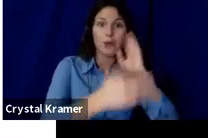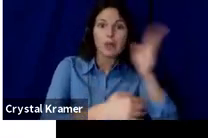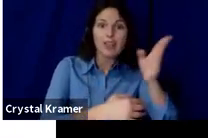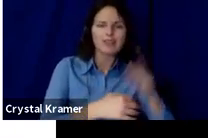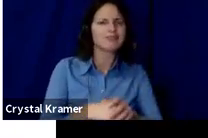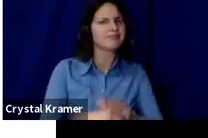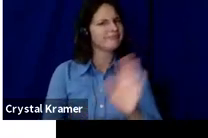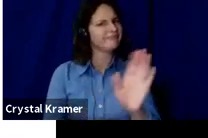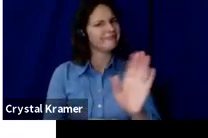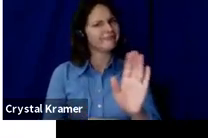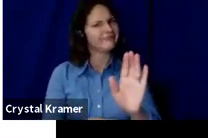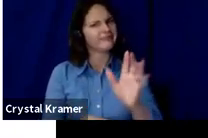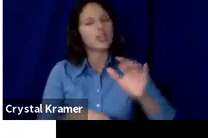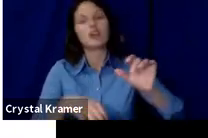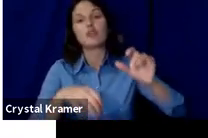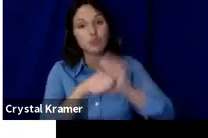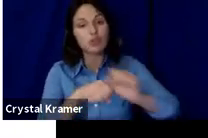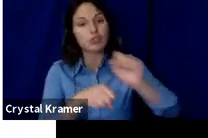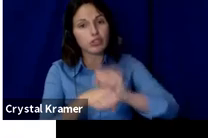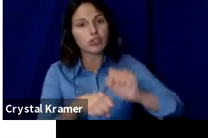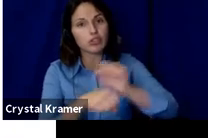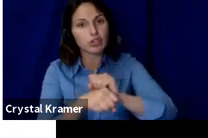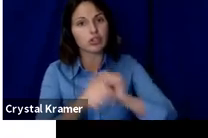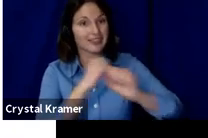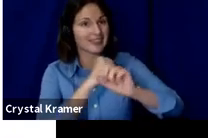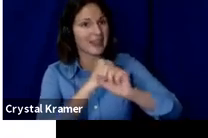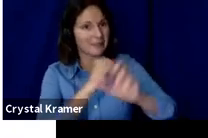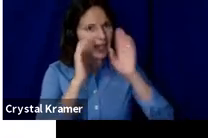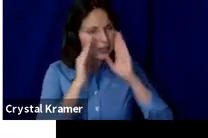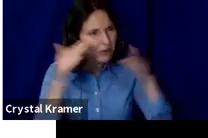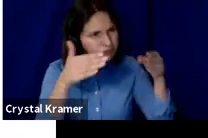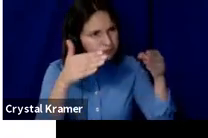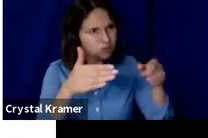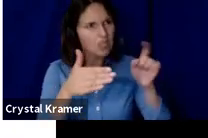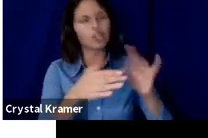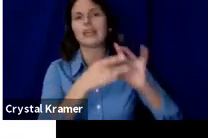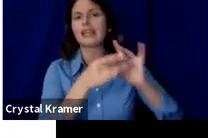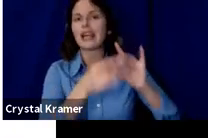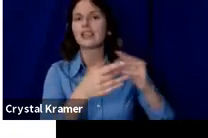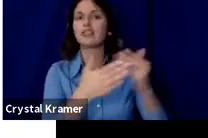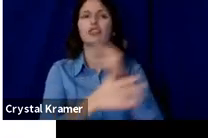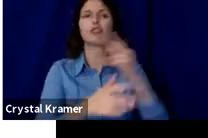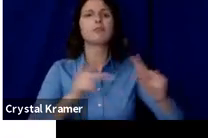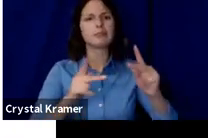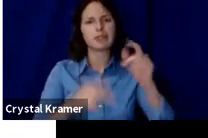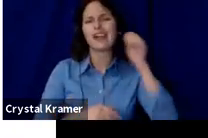You should be connecting with new people every day. You should be talking about it or promoting it every day.